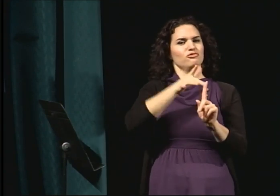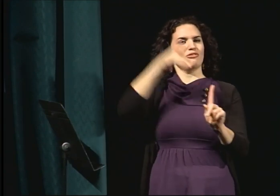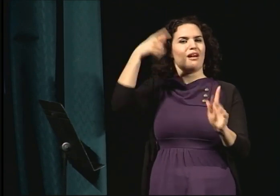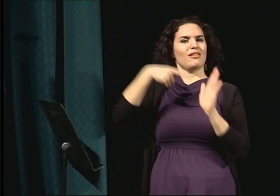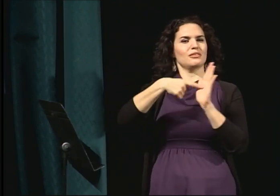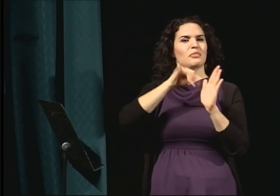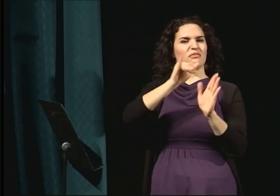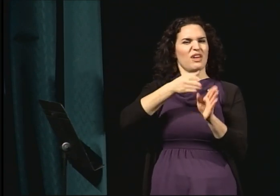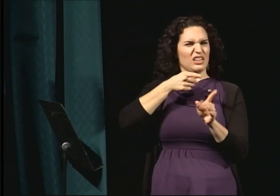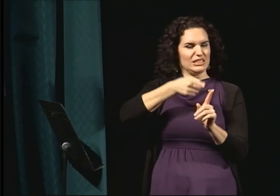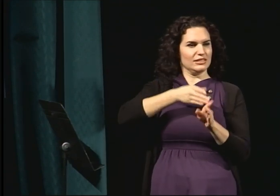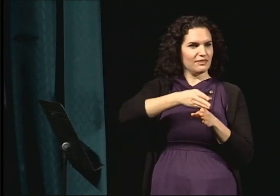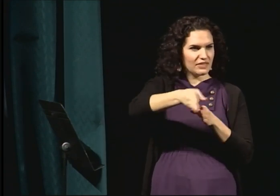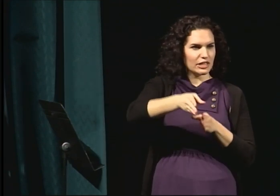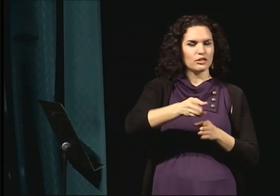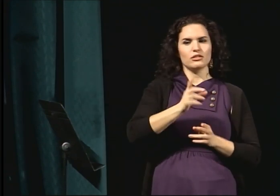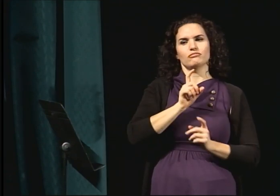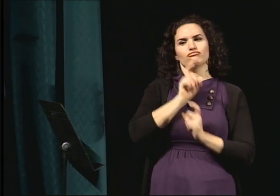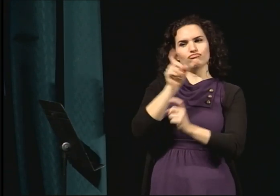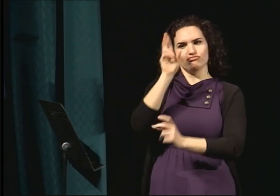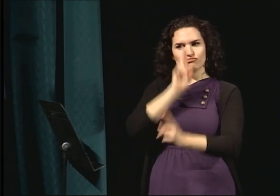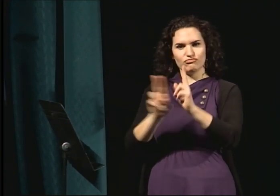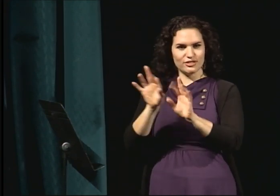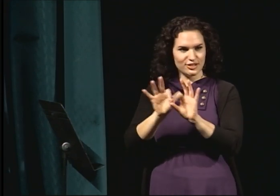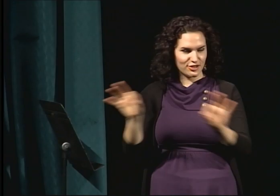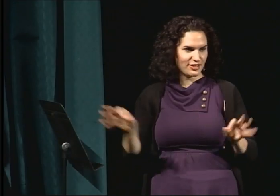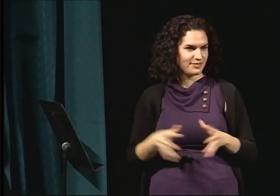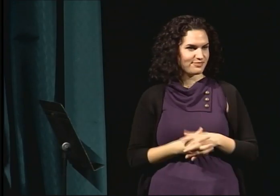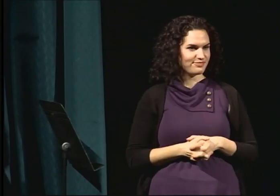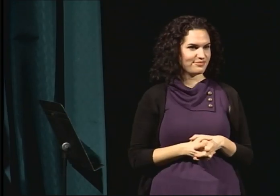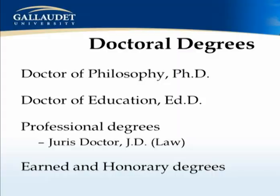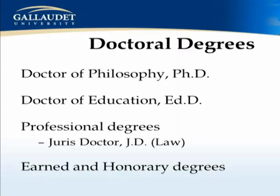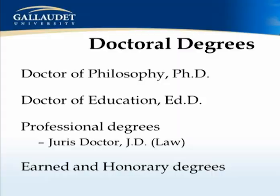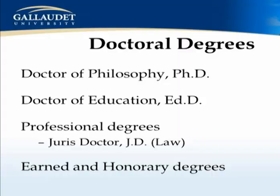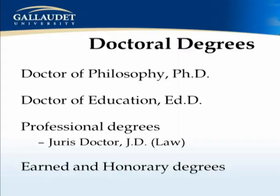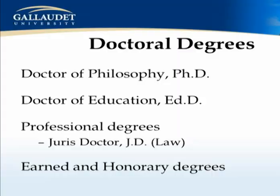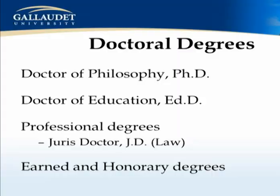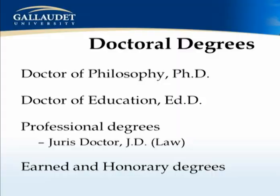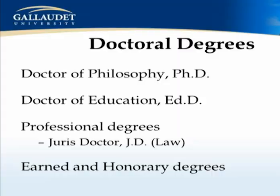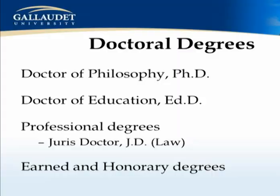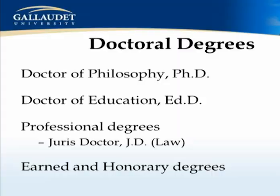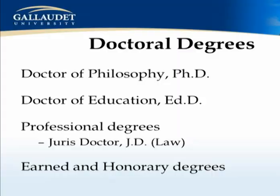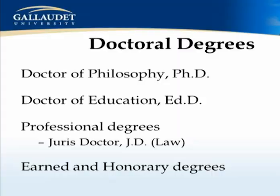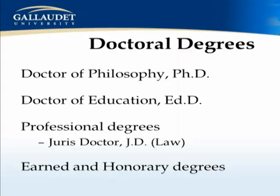that degree because of the work that they have done. So those are the degrees that are conferred